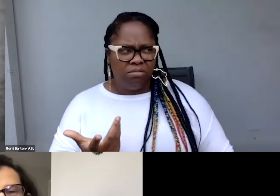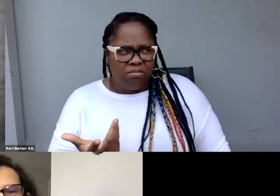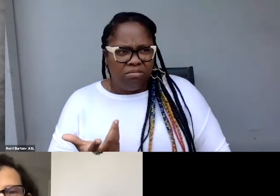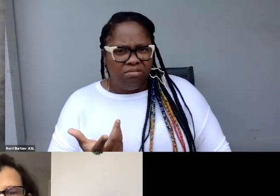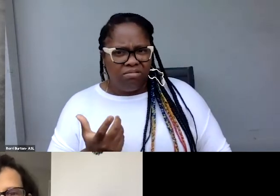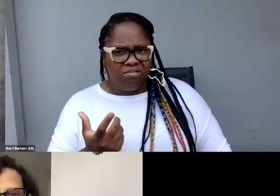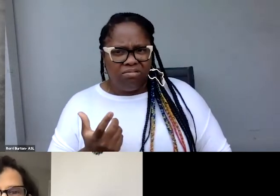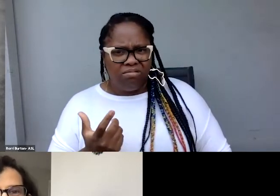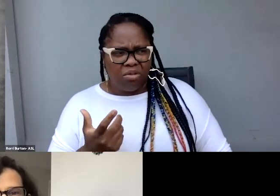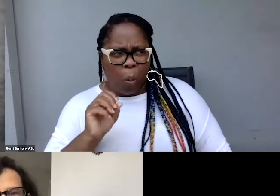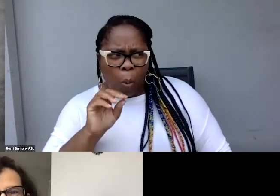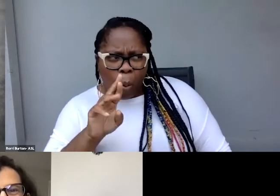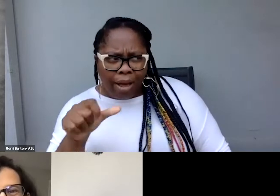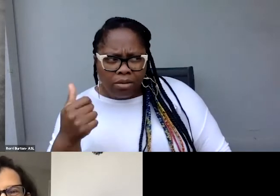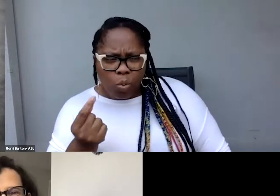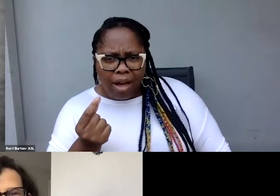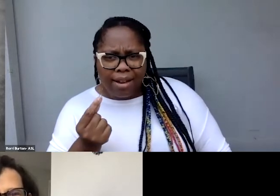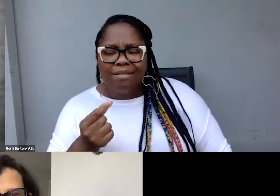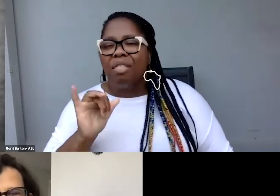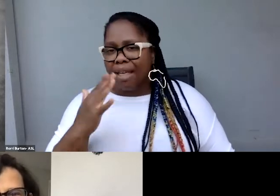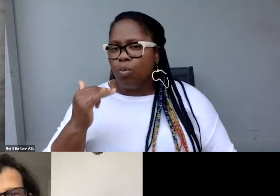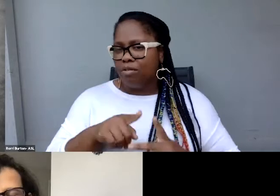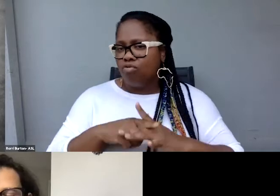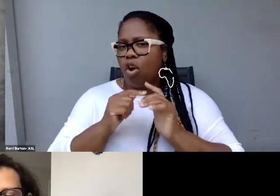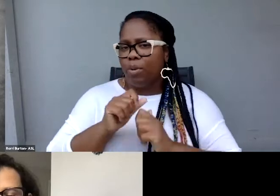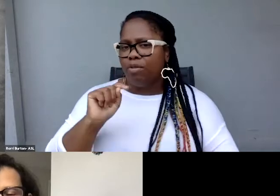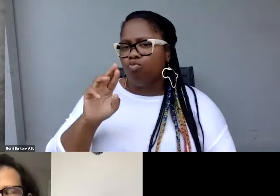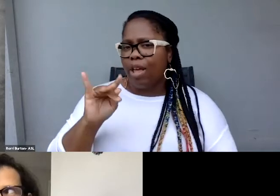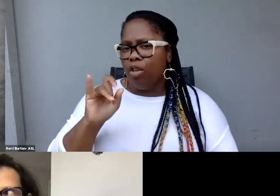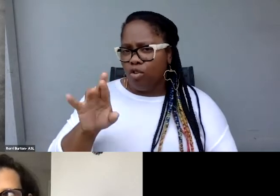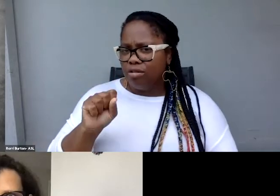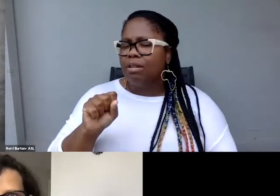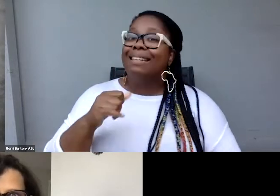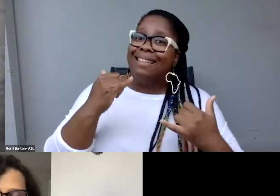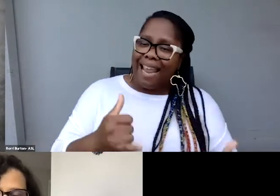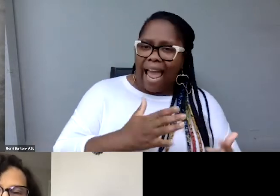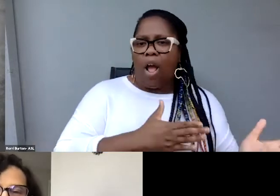So that's why I started with the trailers. And then we built up the films, and we have a huge number.